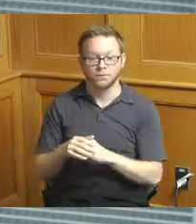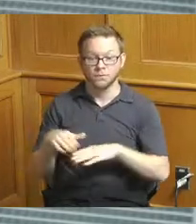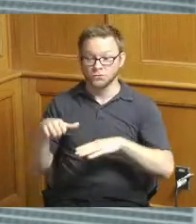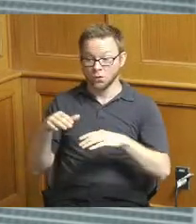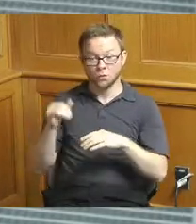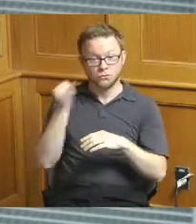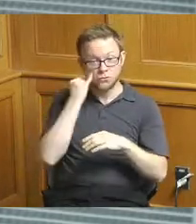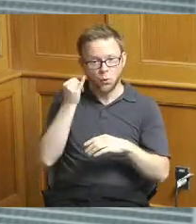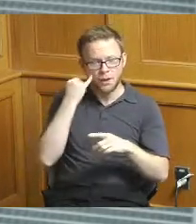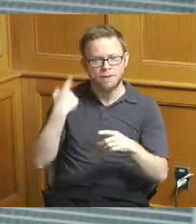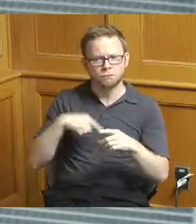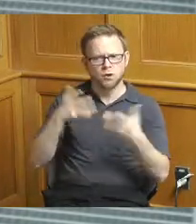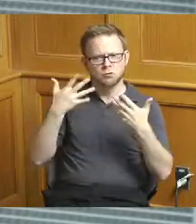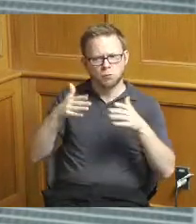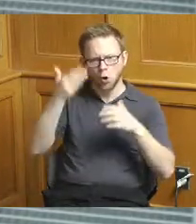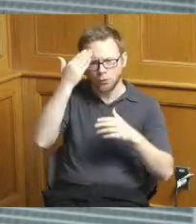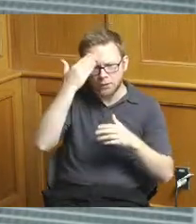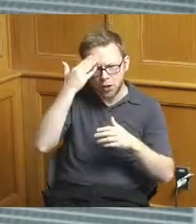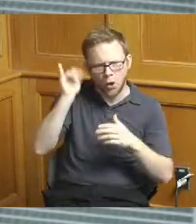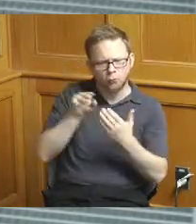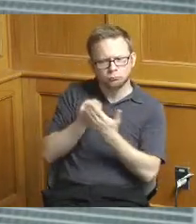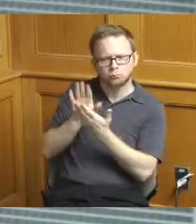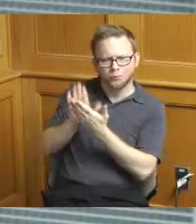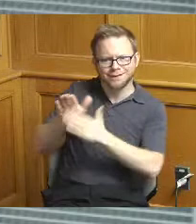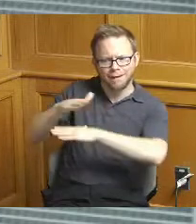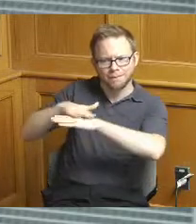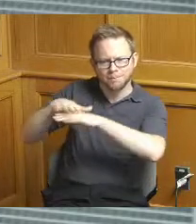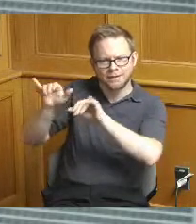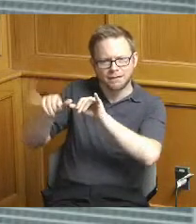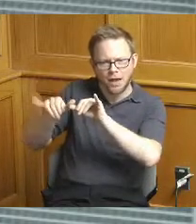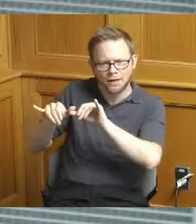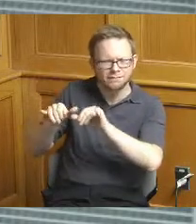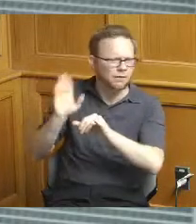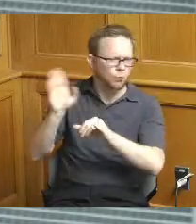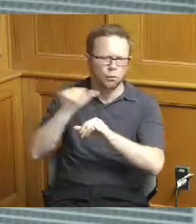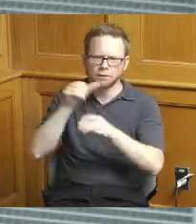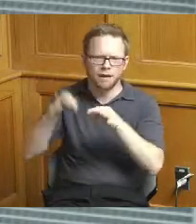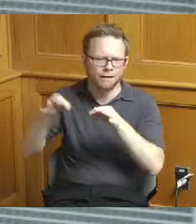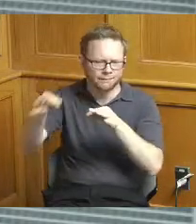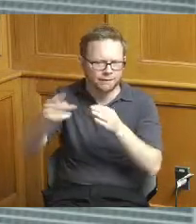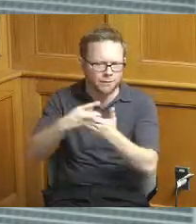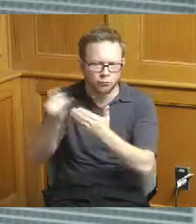is not a delay of the project but it could for instance impact some of the cash flow industry